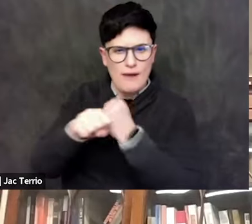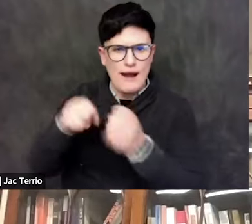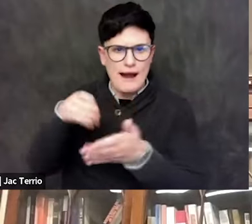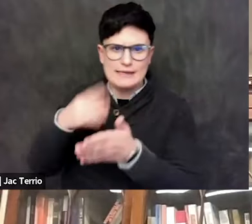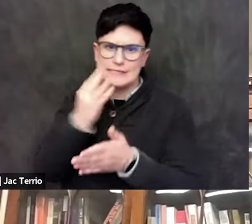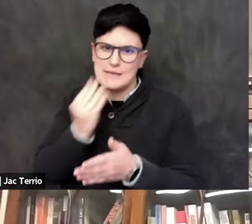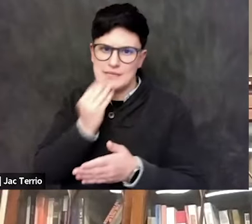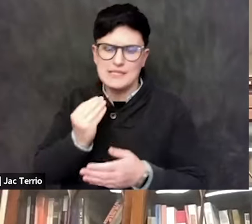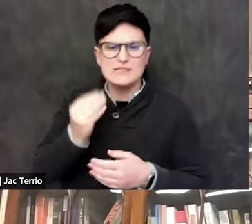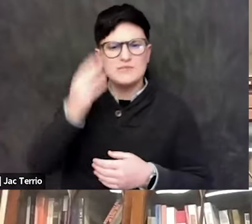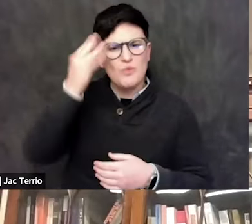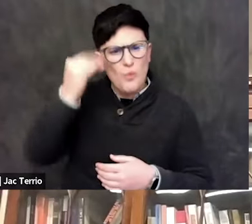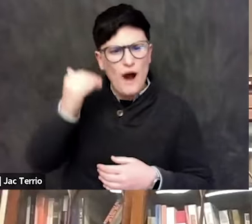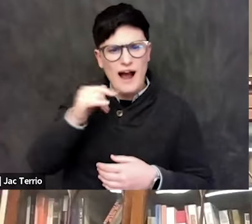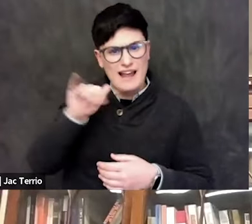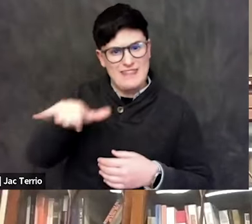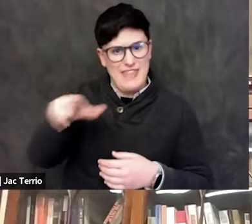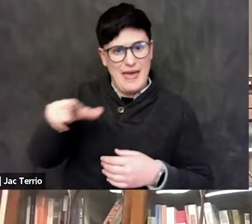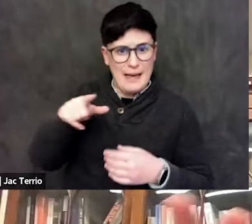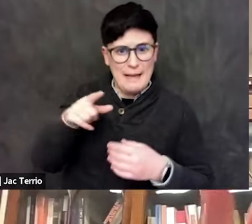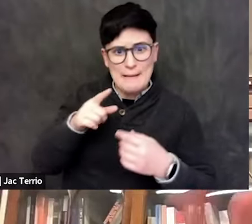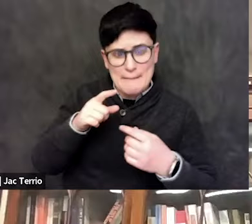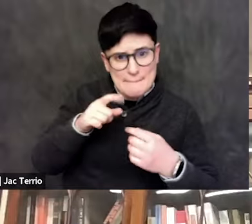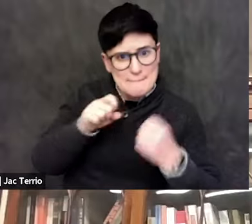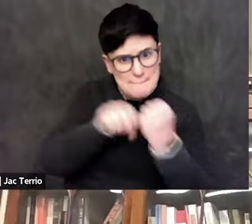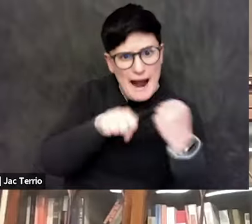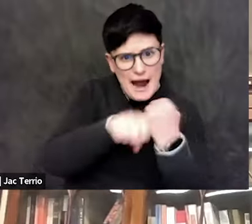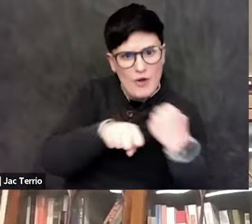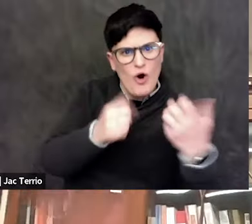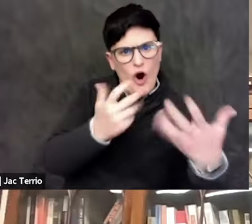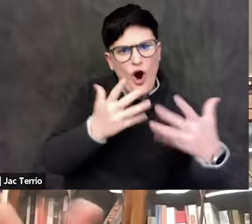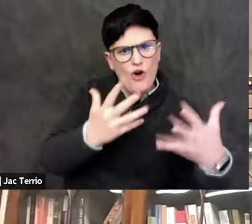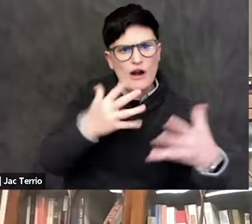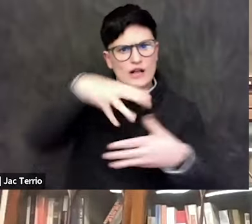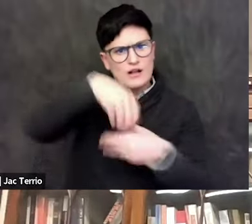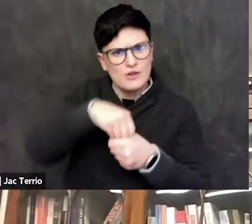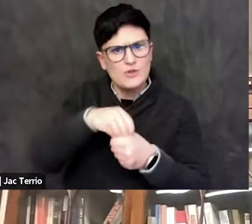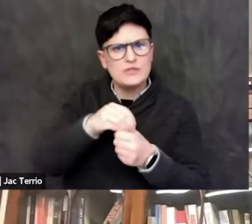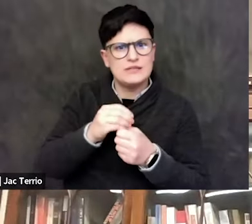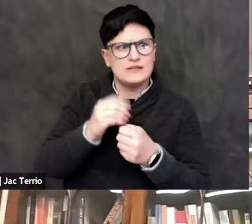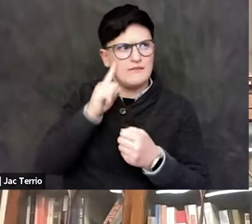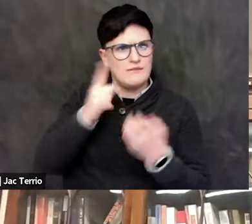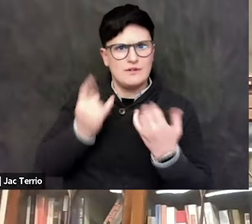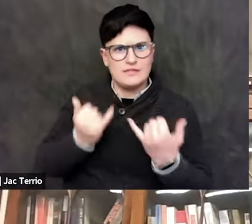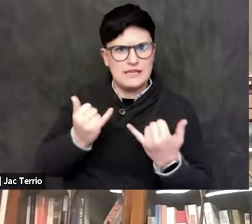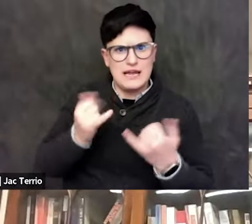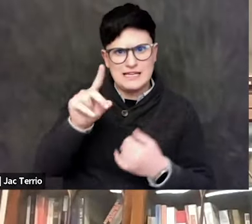or already included, as part of existing DEI," so diversity, equity and inclusion infrastructure.